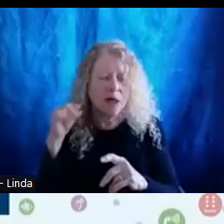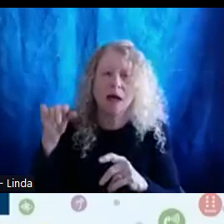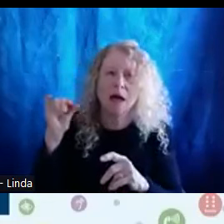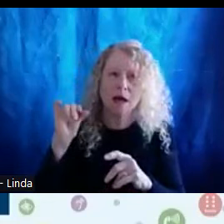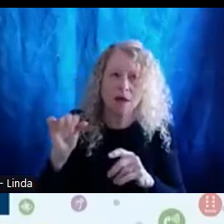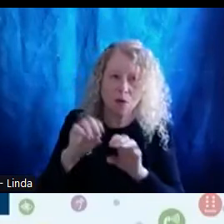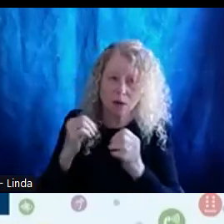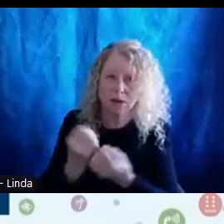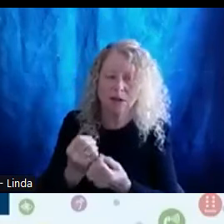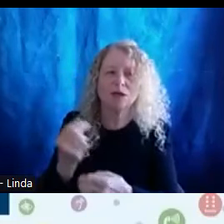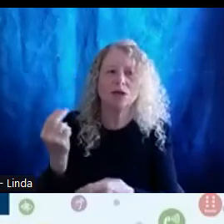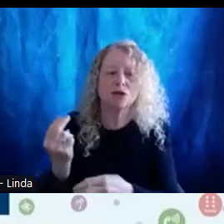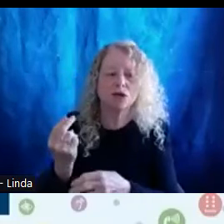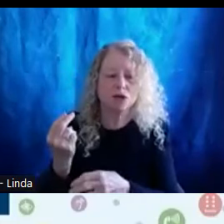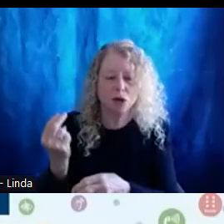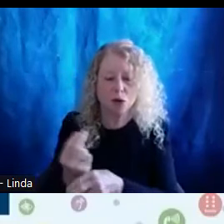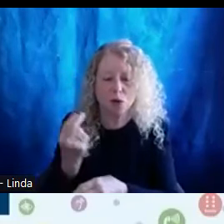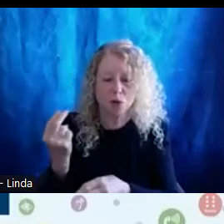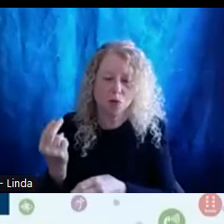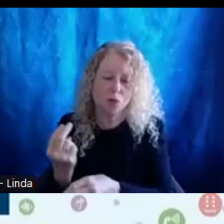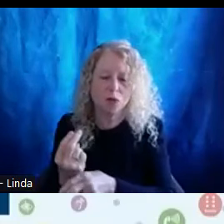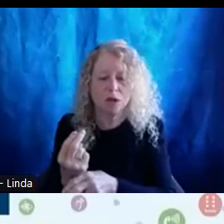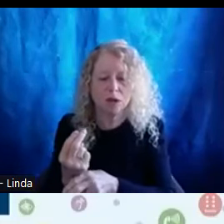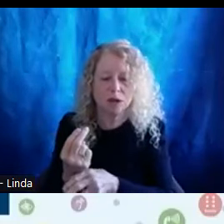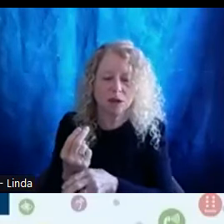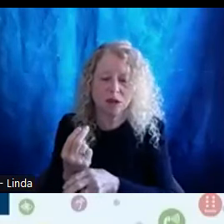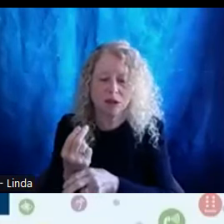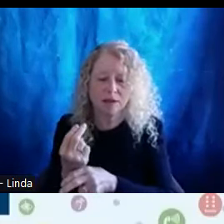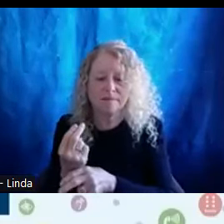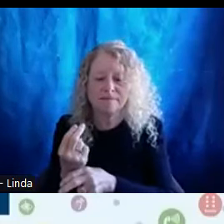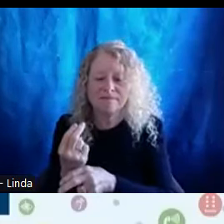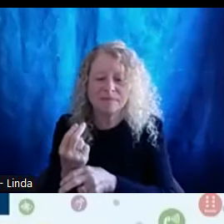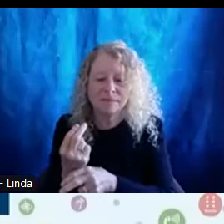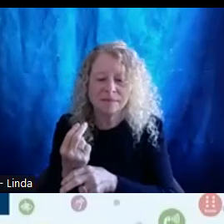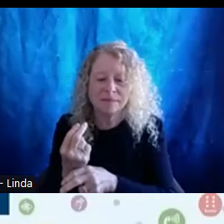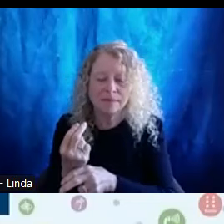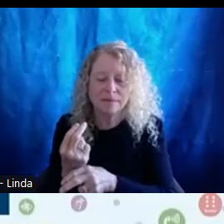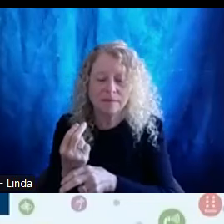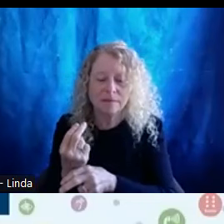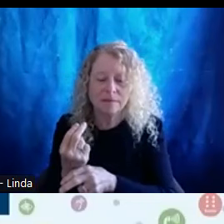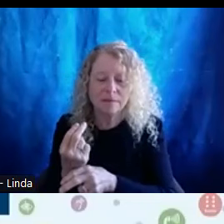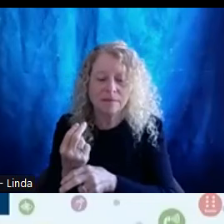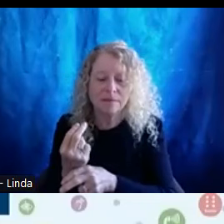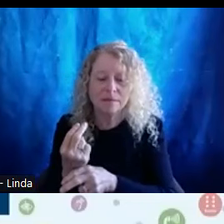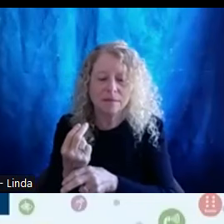to ensure that disability awareness. And anti ableism are a part of all justice, equity and diversity conversations,